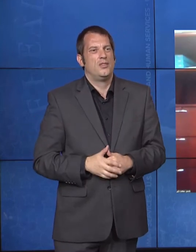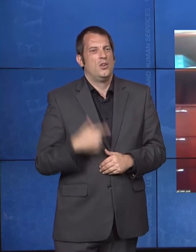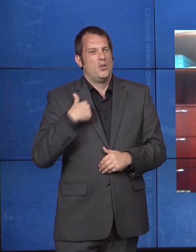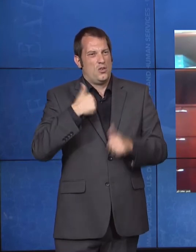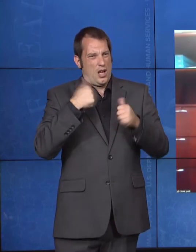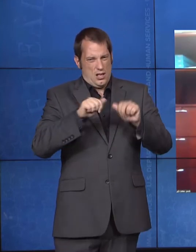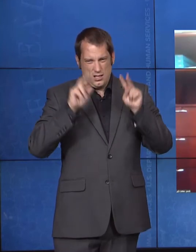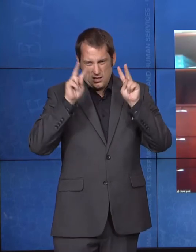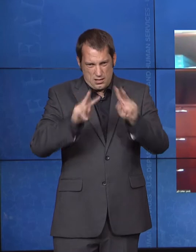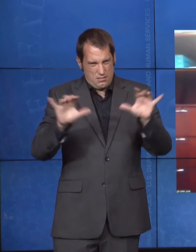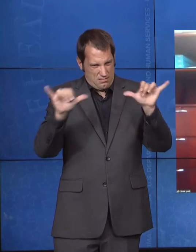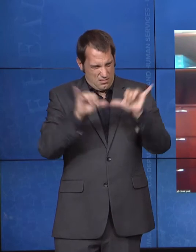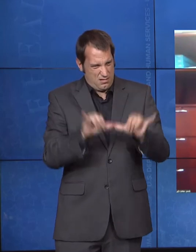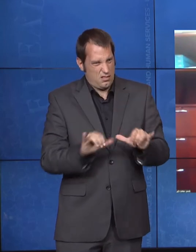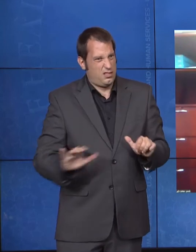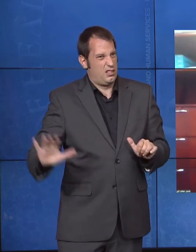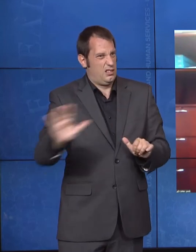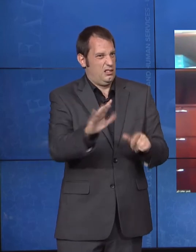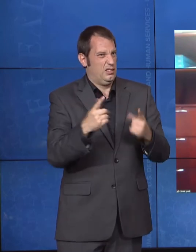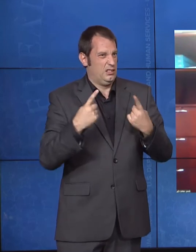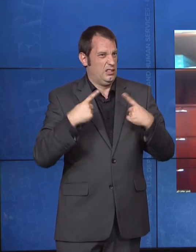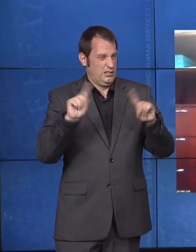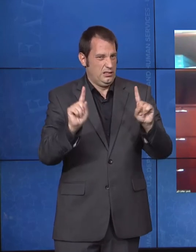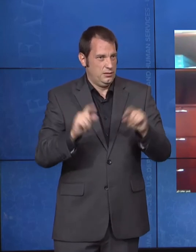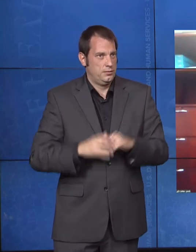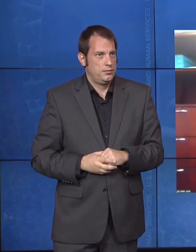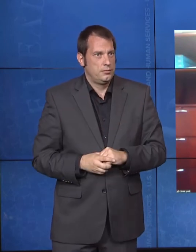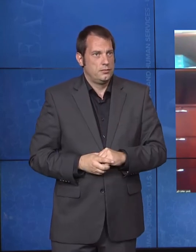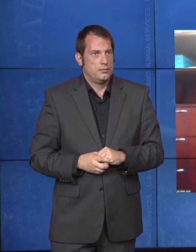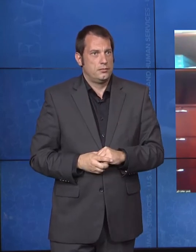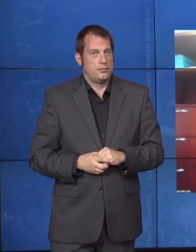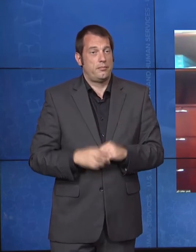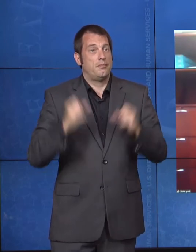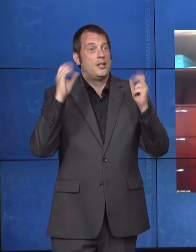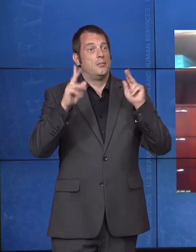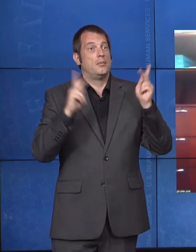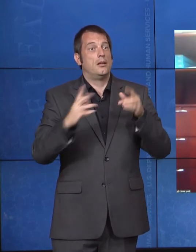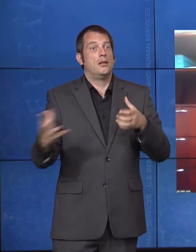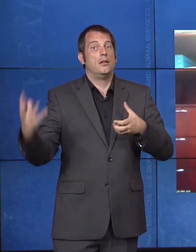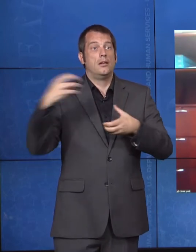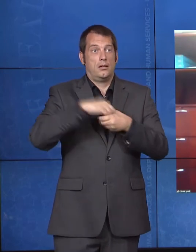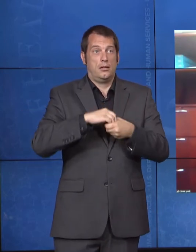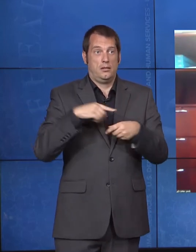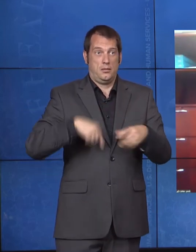of this meeting to improve the way we measure quality in HCBS and ensure the health and